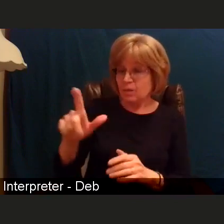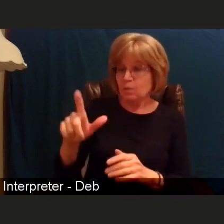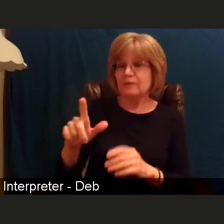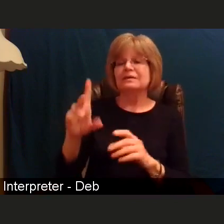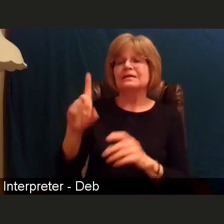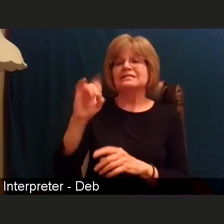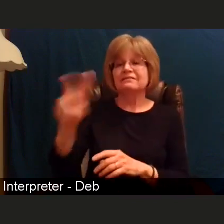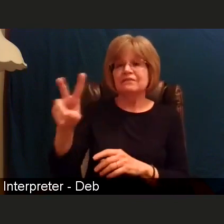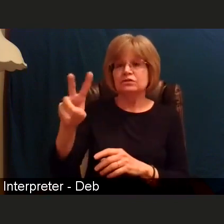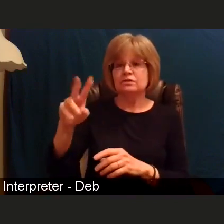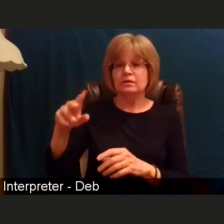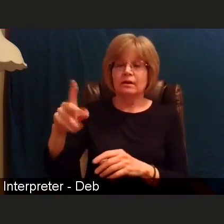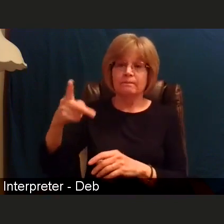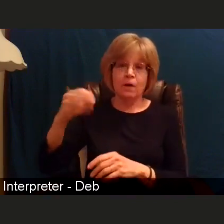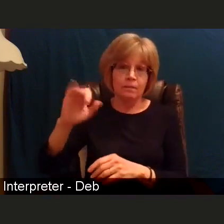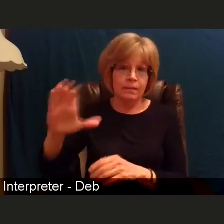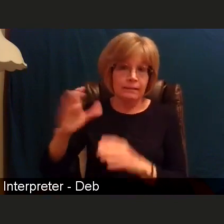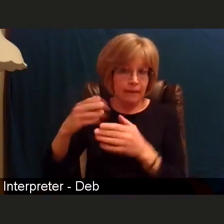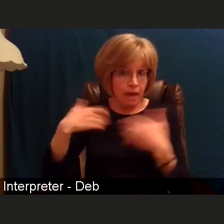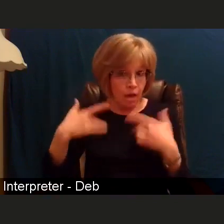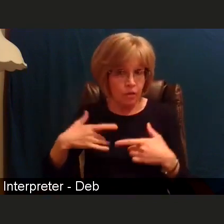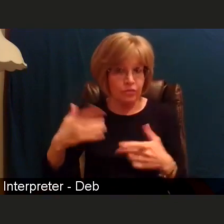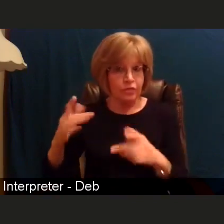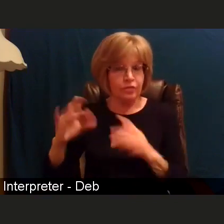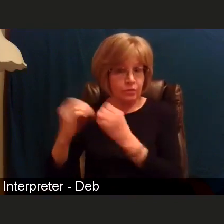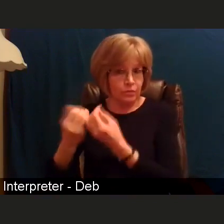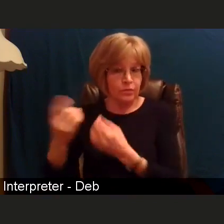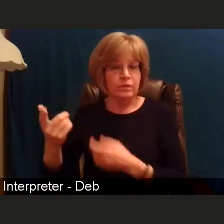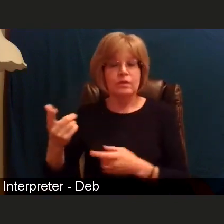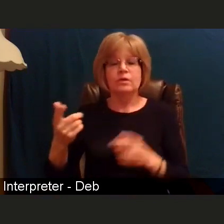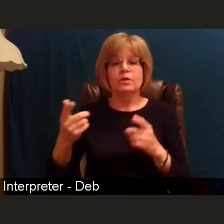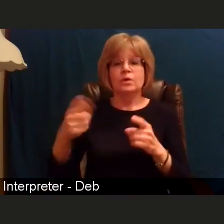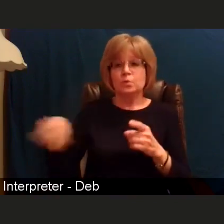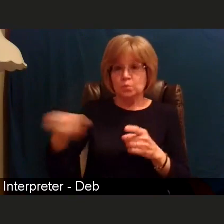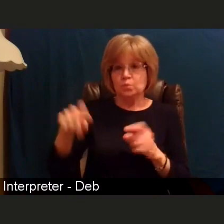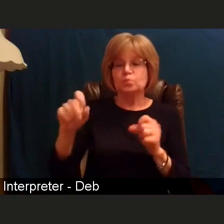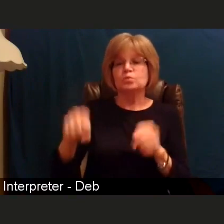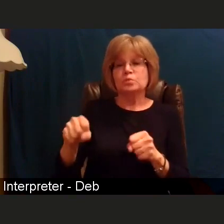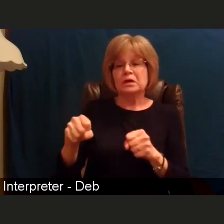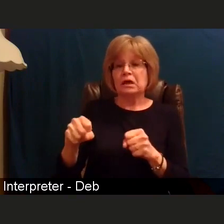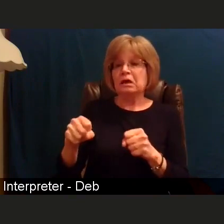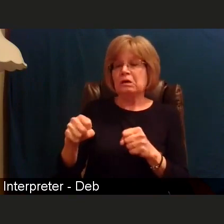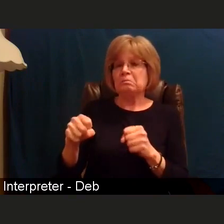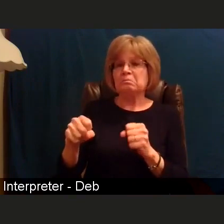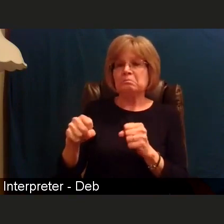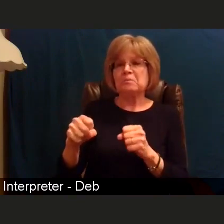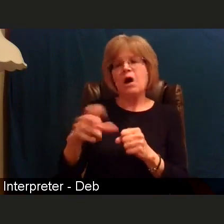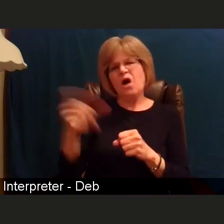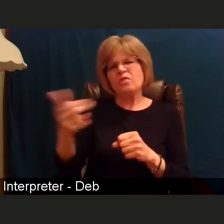and other resources, you will be able to identify the opportunities for vaccination.